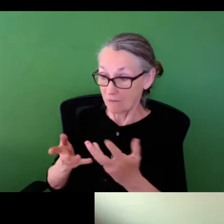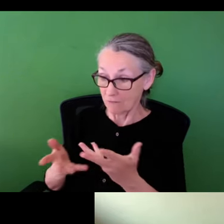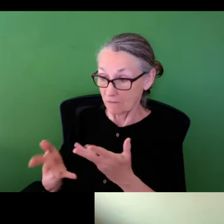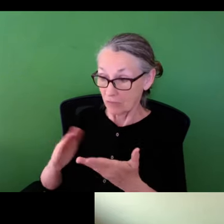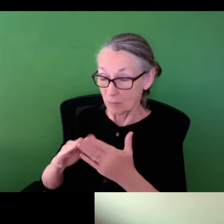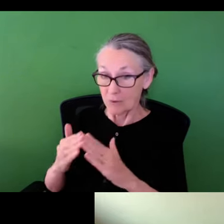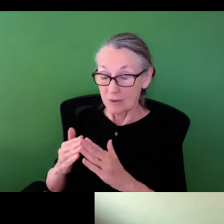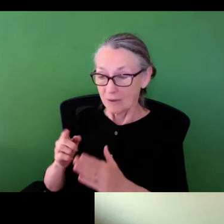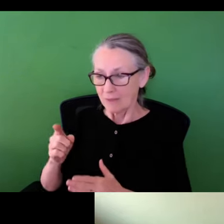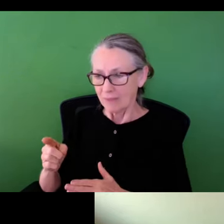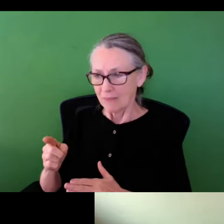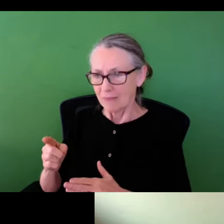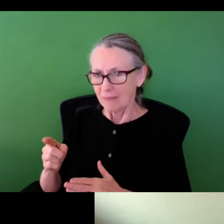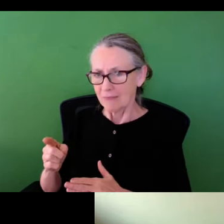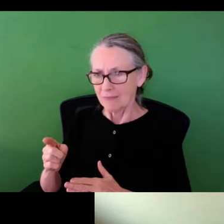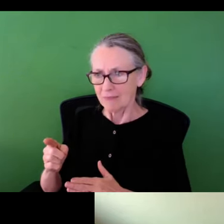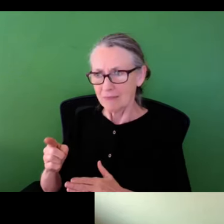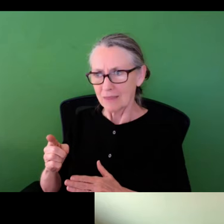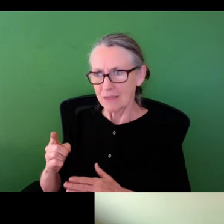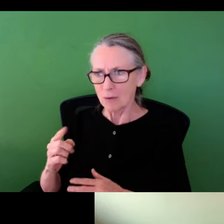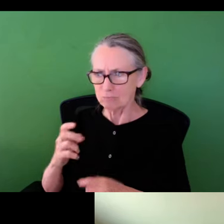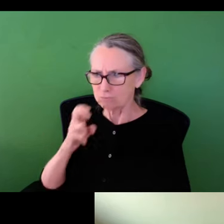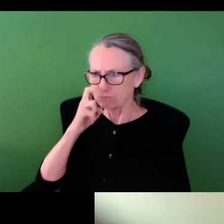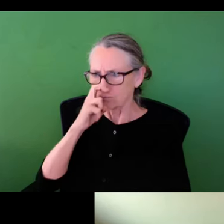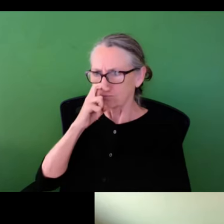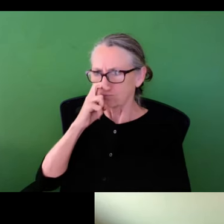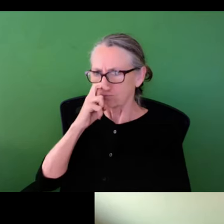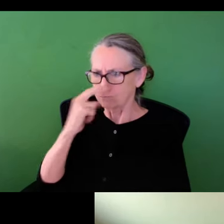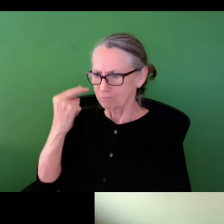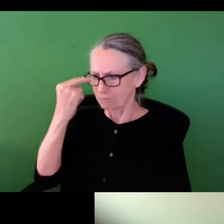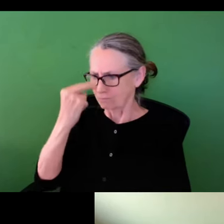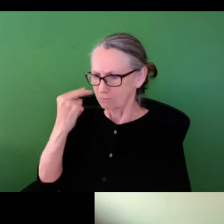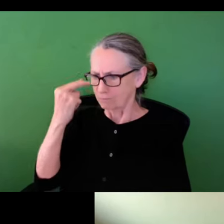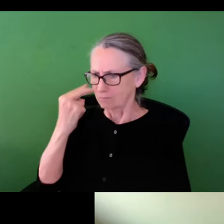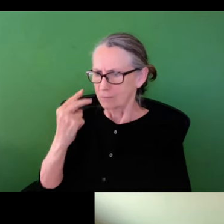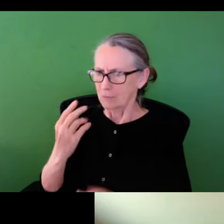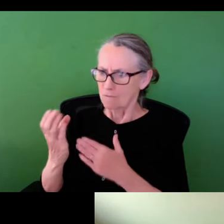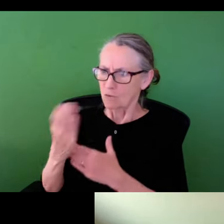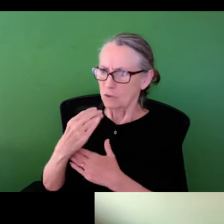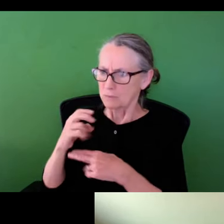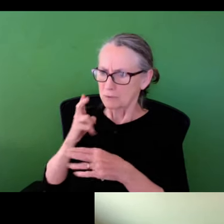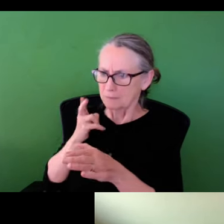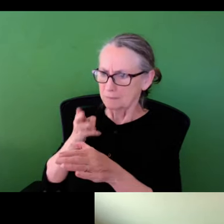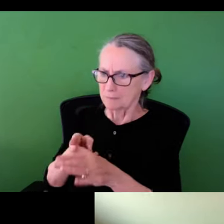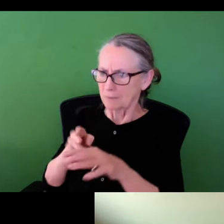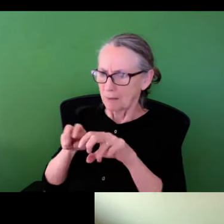the first year and a half or so of engaging with the communities I was working with, they sort of help my feet to the fire